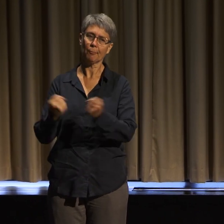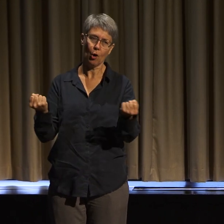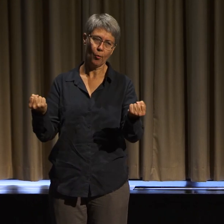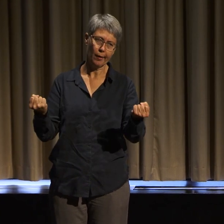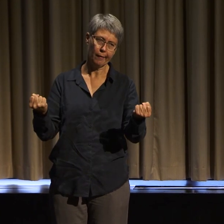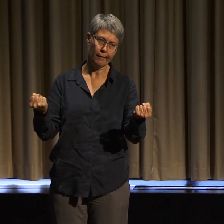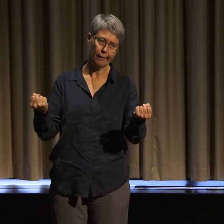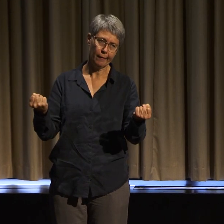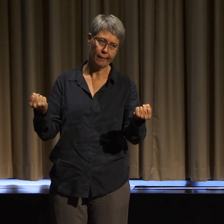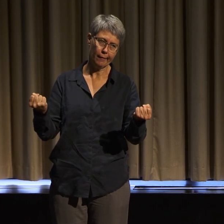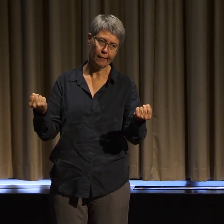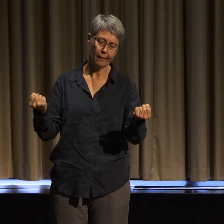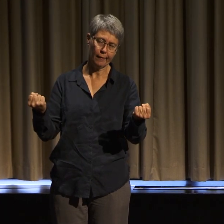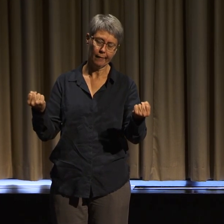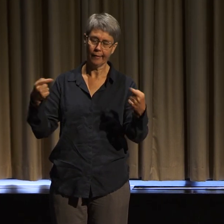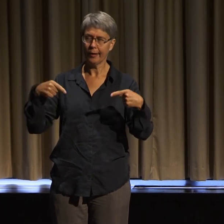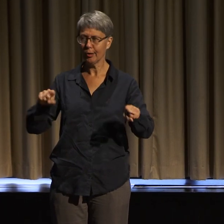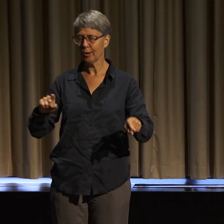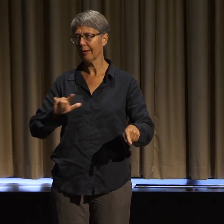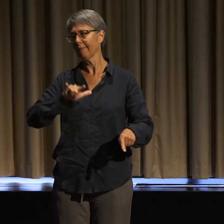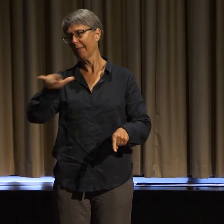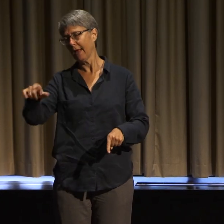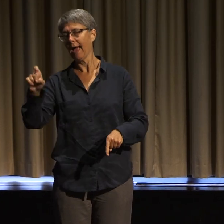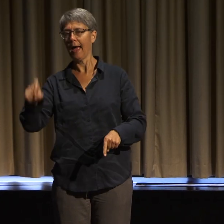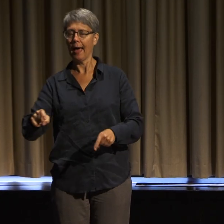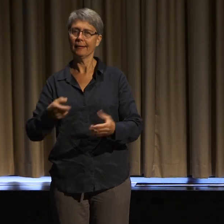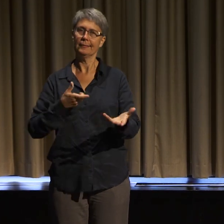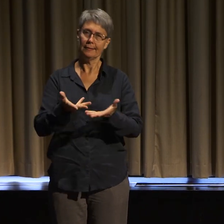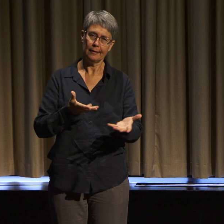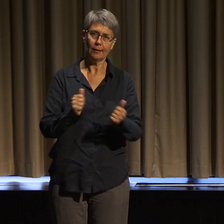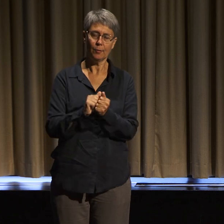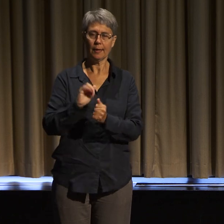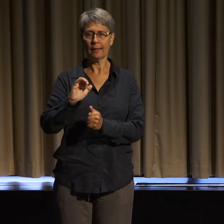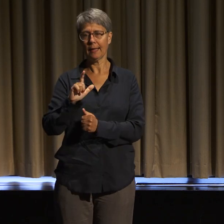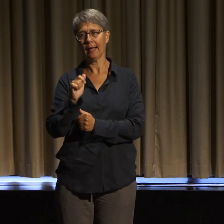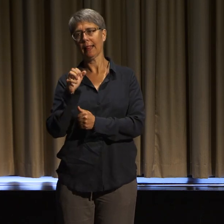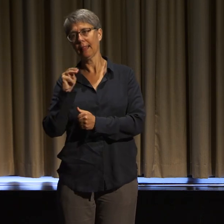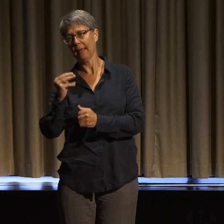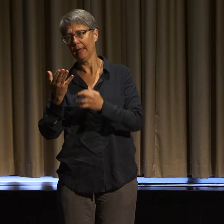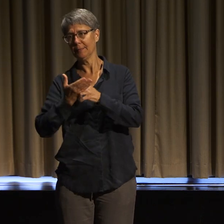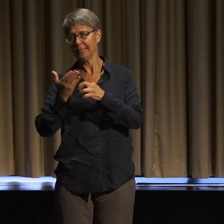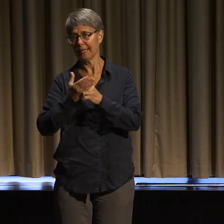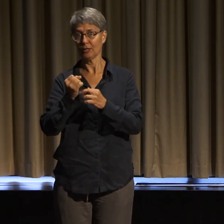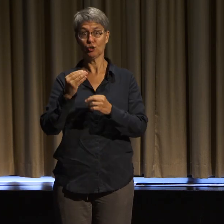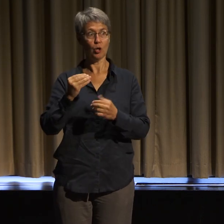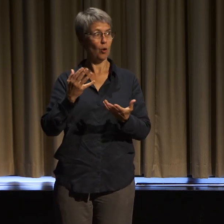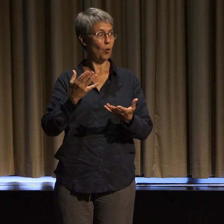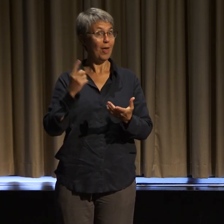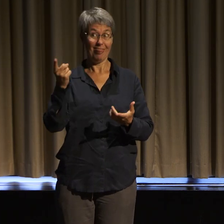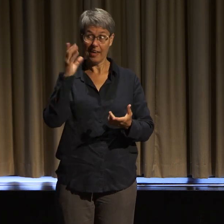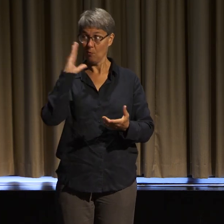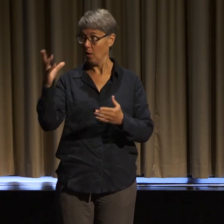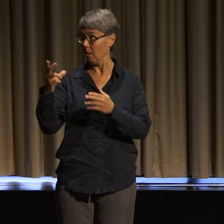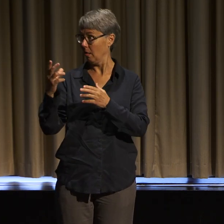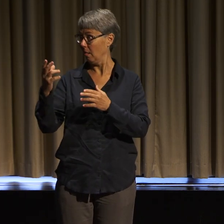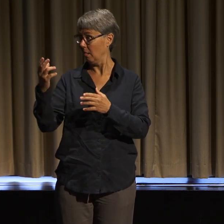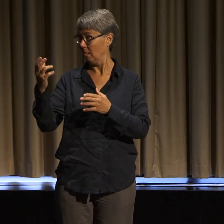So we had to get a claim done and everything. So at some point, I do have to step out. They're going to hopefully come and fix it.